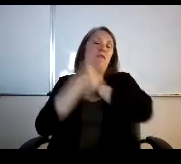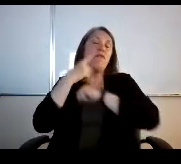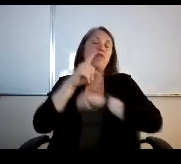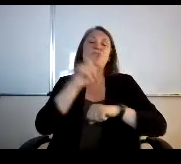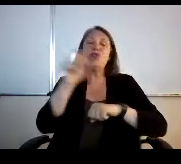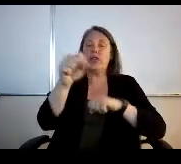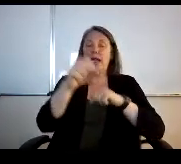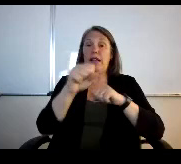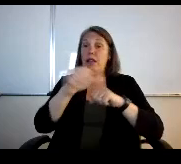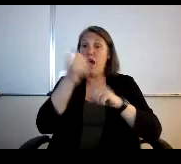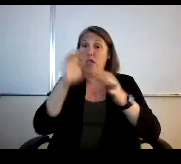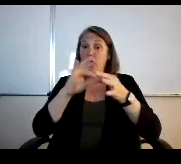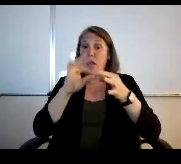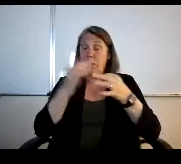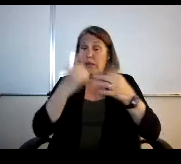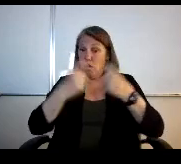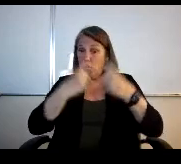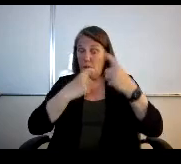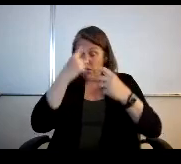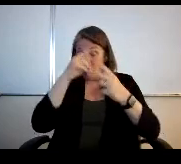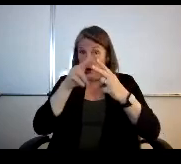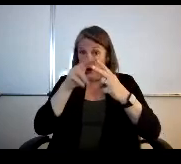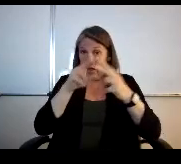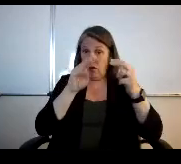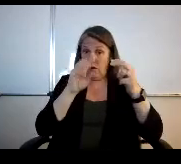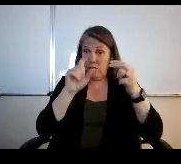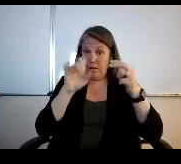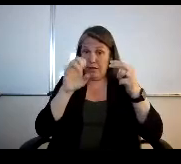Yeah, other comments or questions for either Miss Allen Doctor Phil or Mr Gregory.